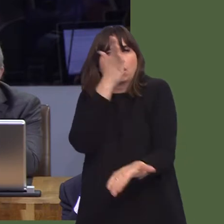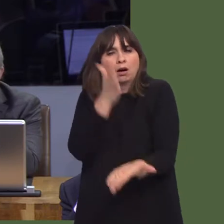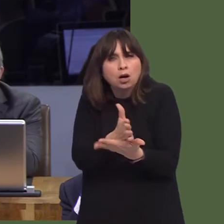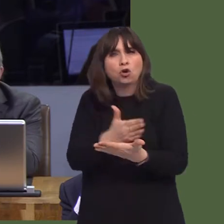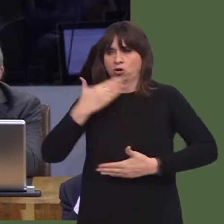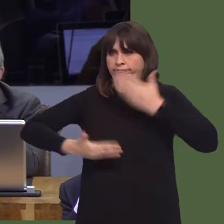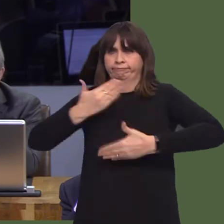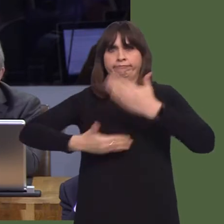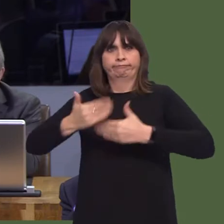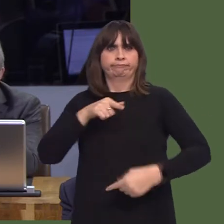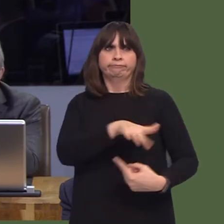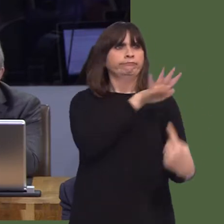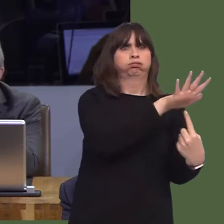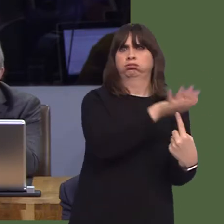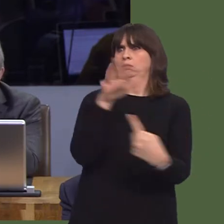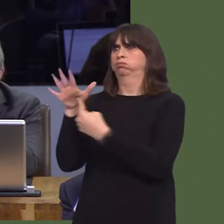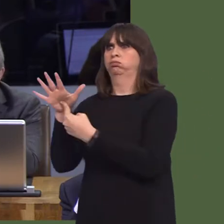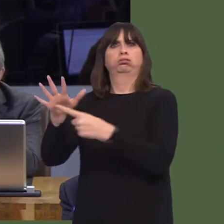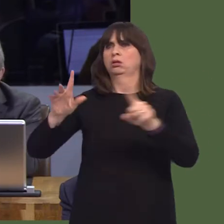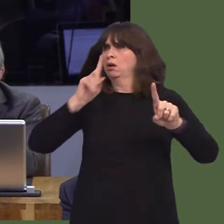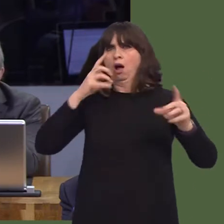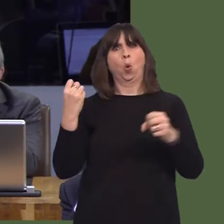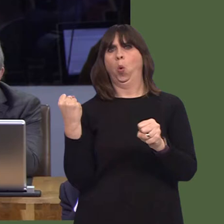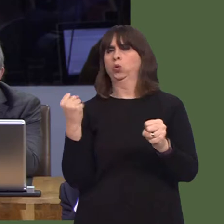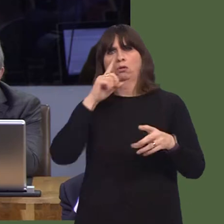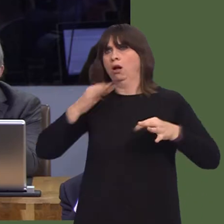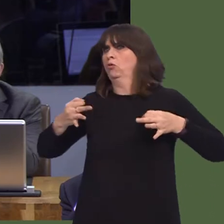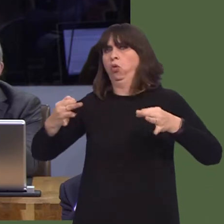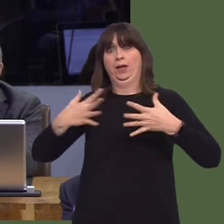speak about their job without breaking down into tears.